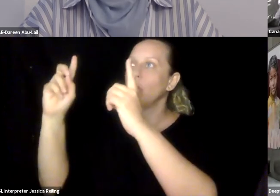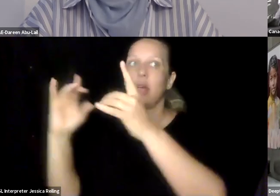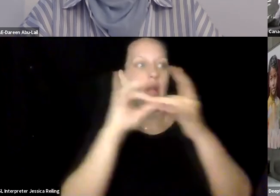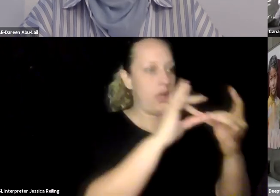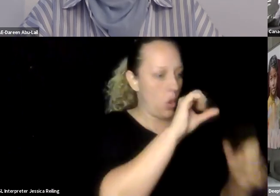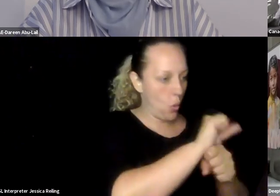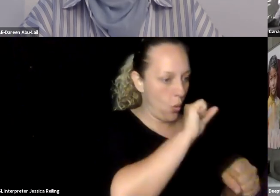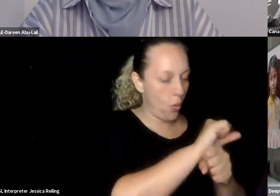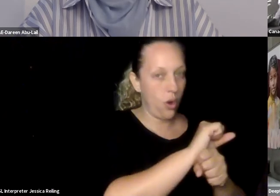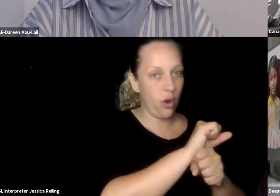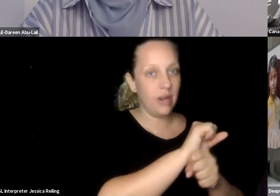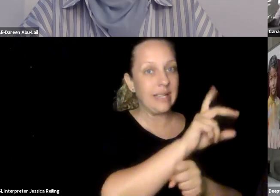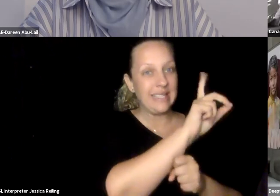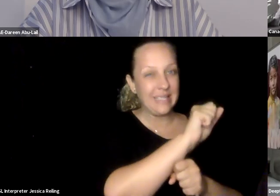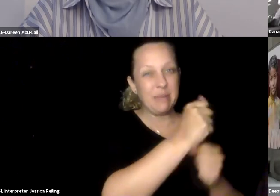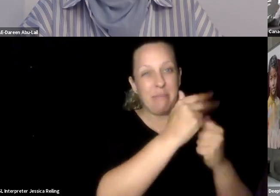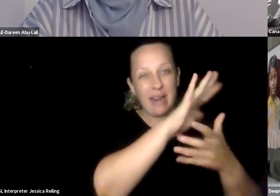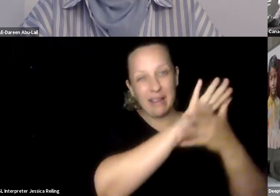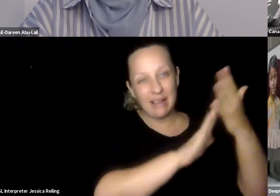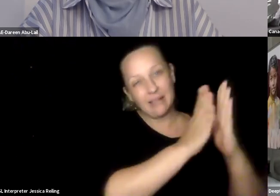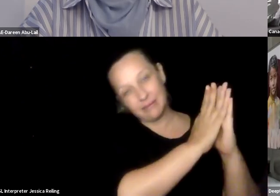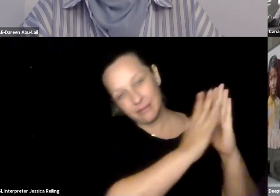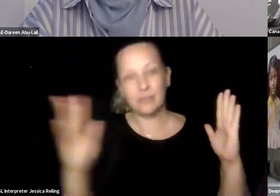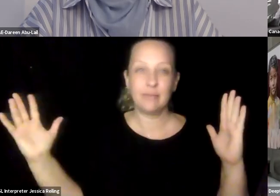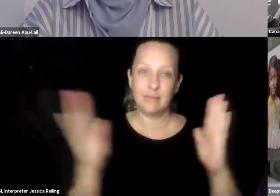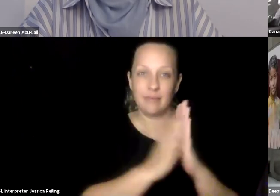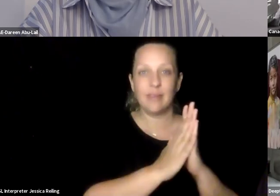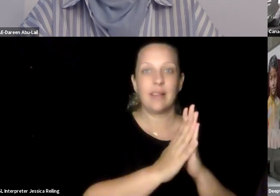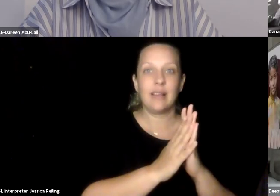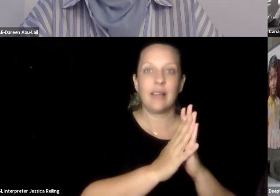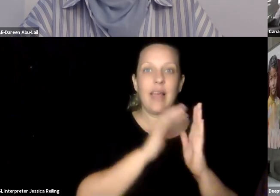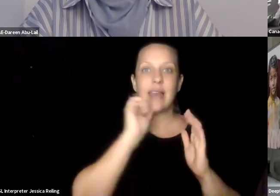work and income generation. So it is essential that students across the